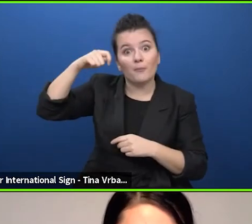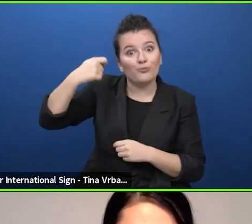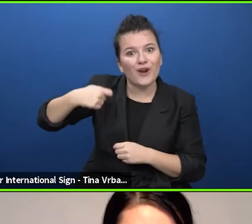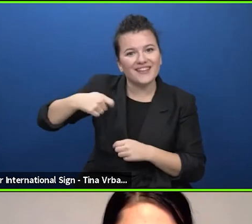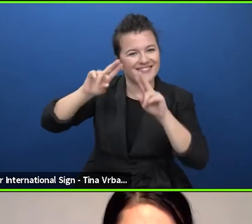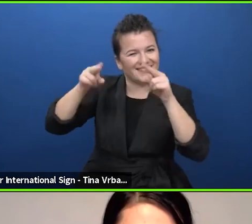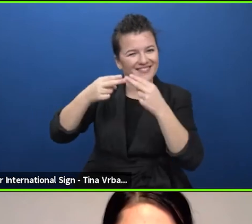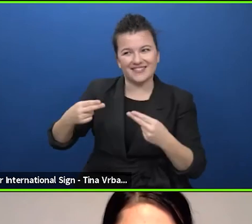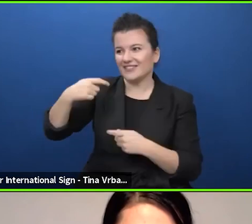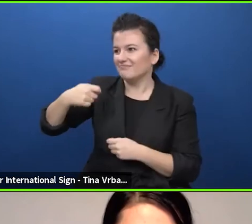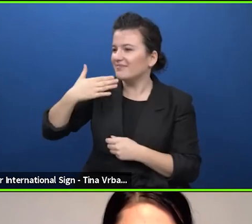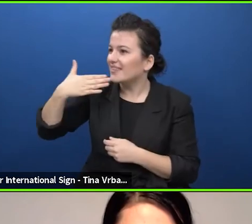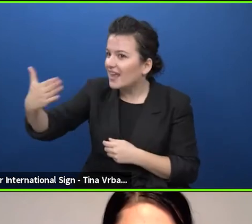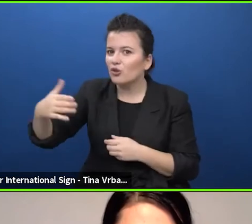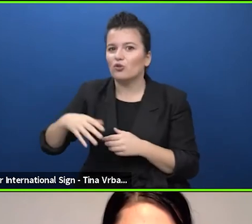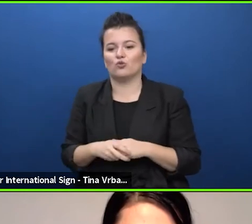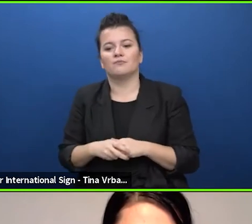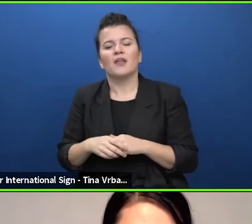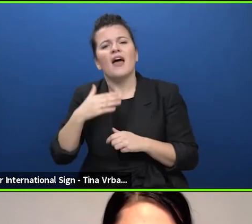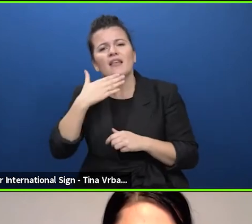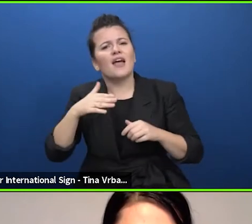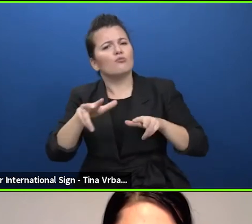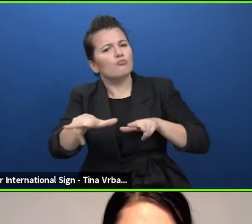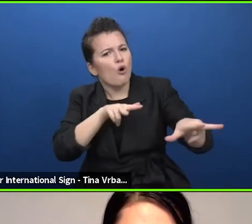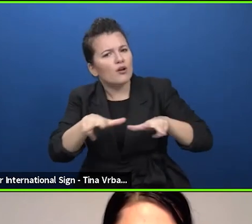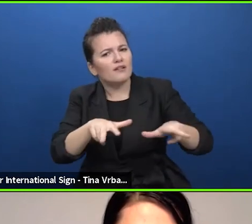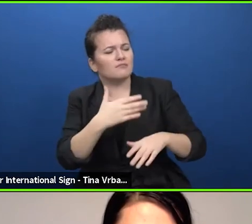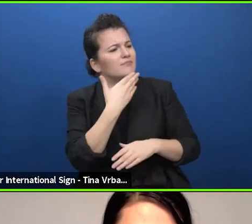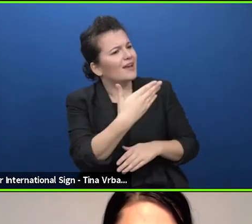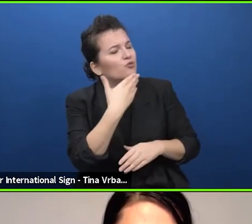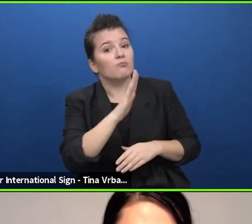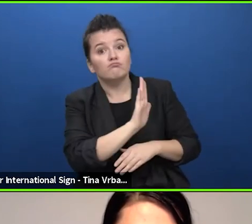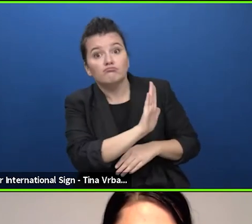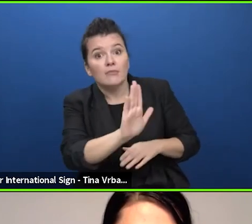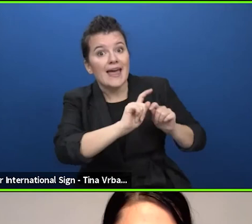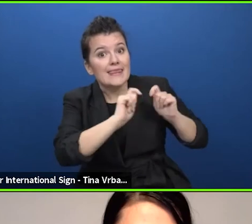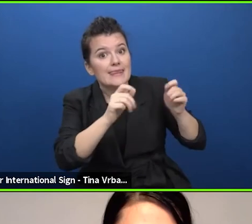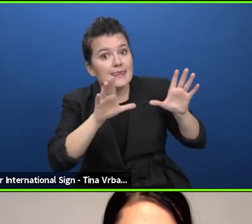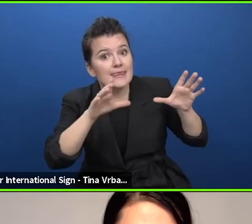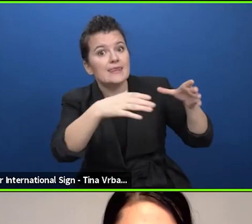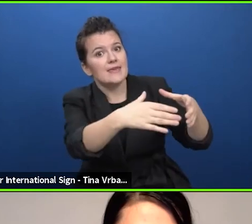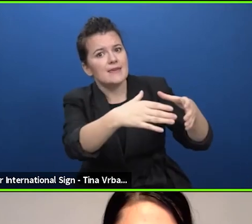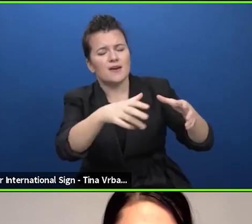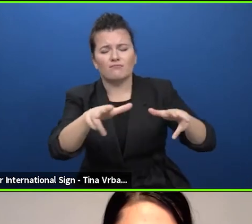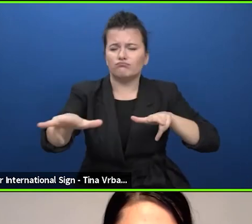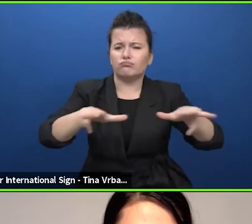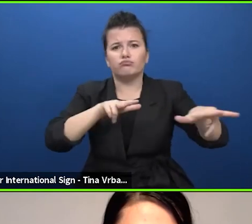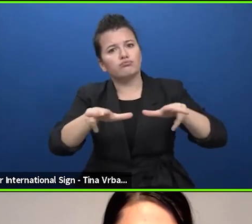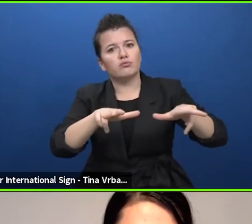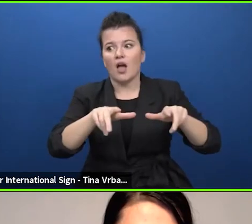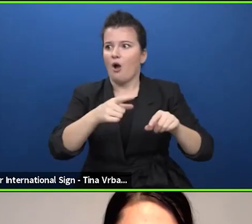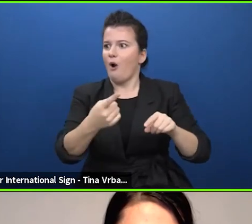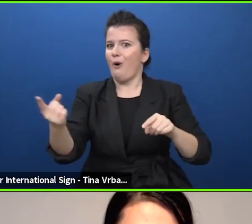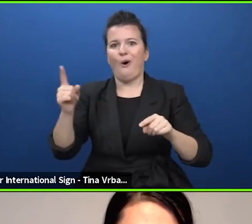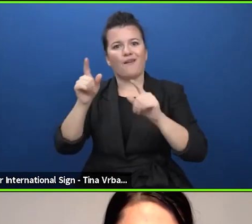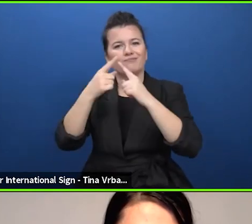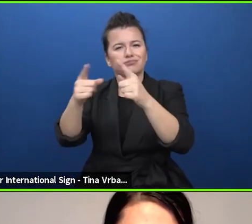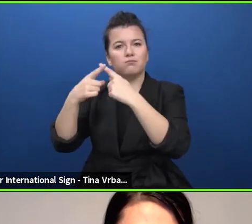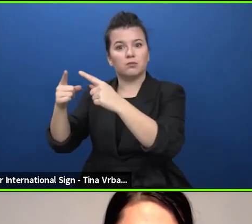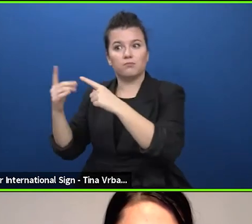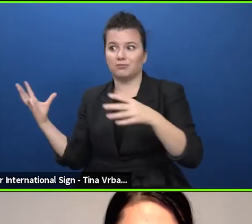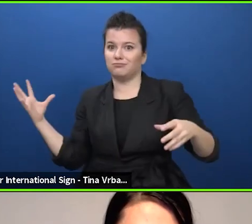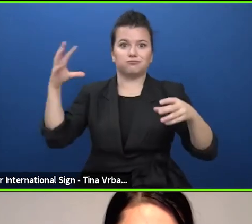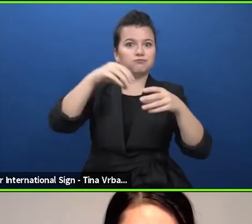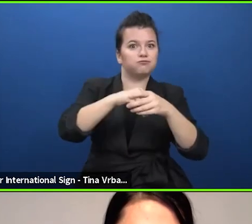Grütters and her team for having joined us in this endeavor of reaching out to the sector together in